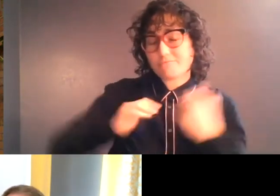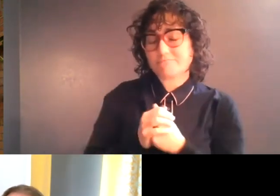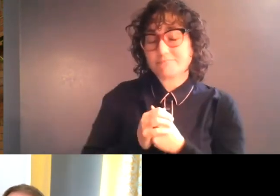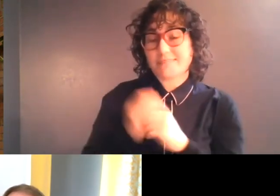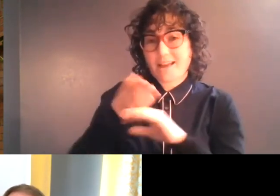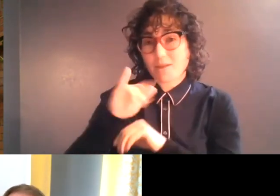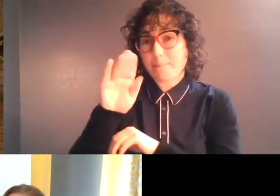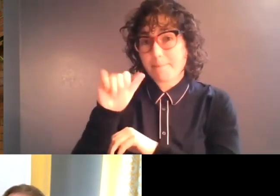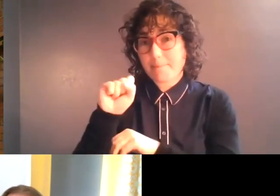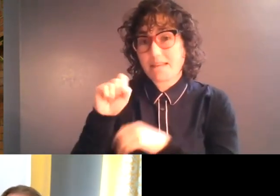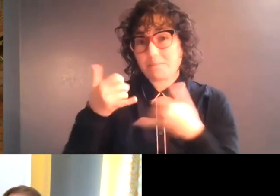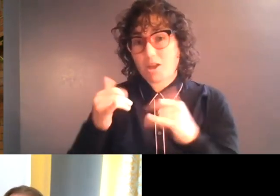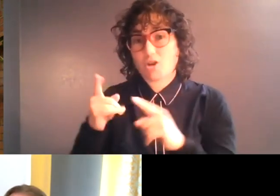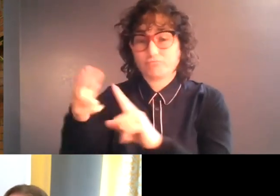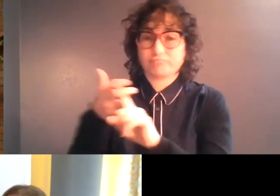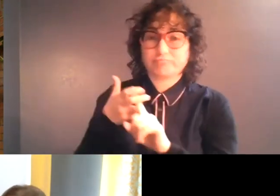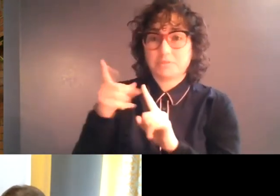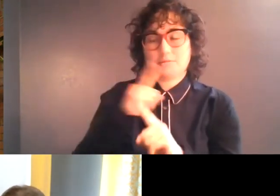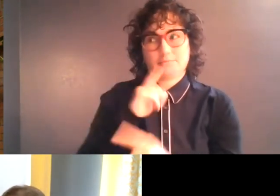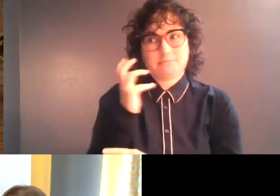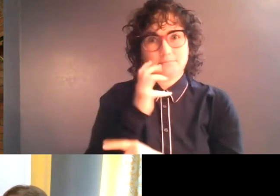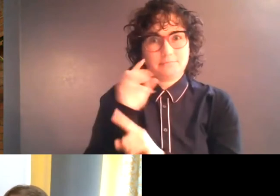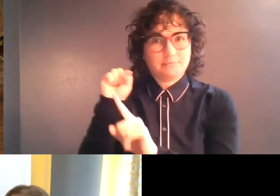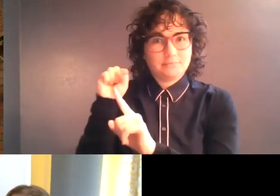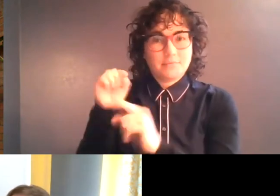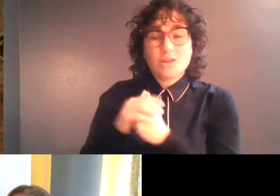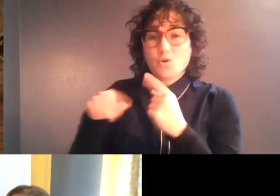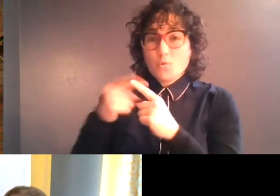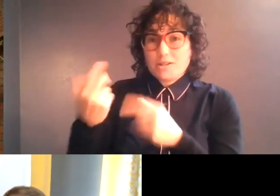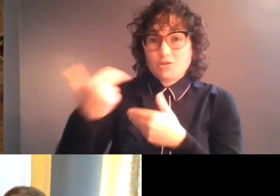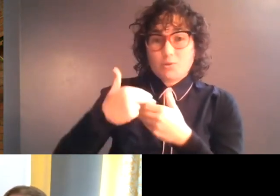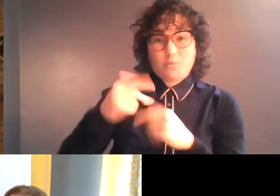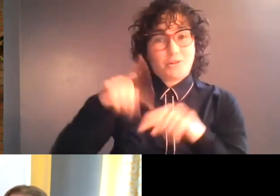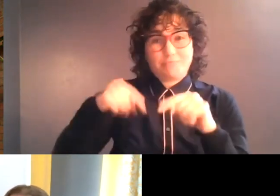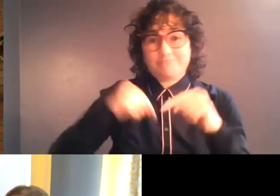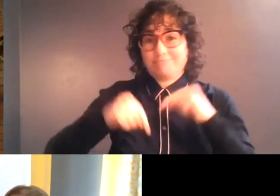oh, he's a piece of work - once we had him, there was no going back. We added the horns